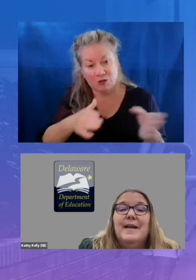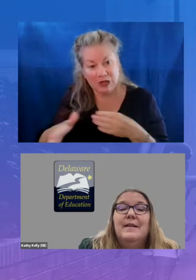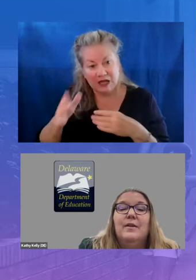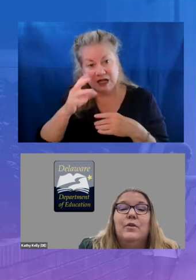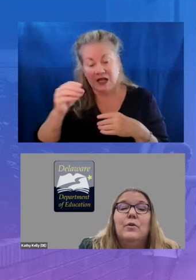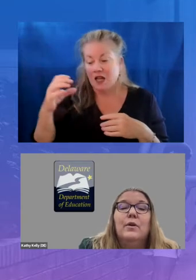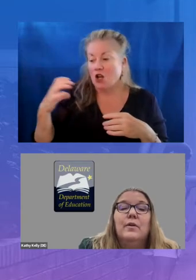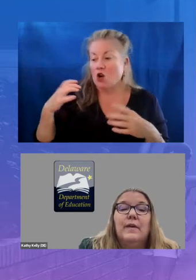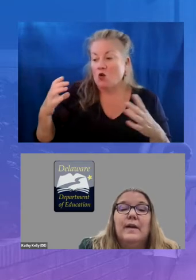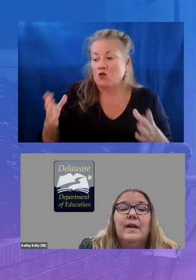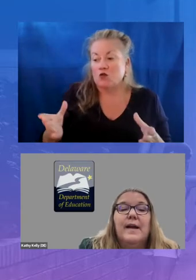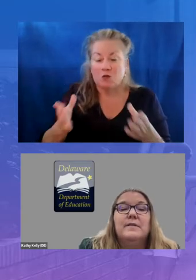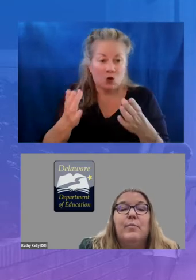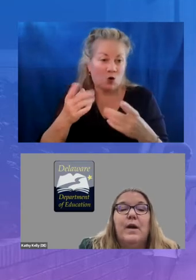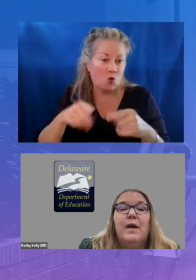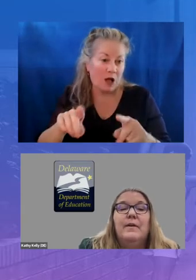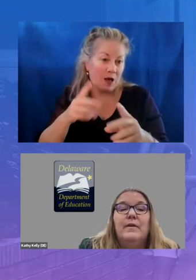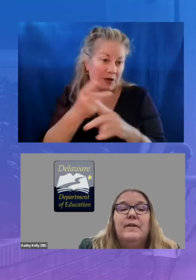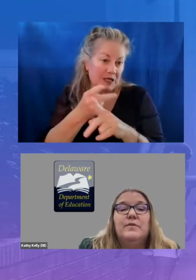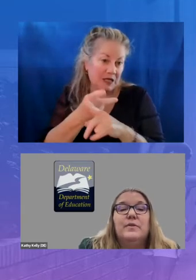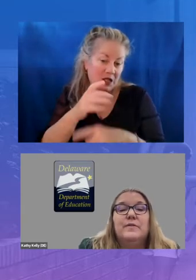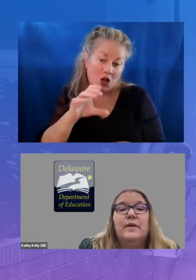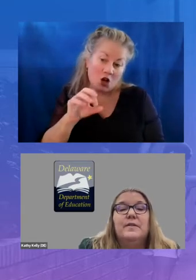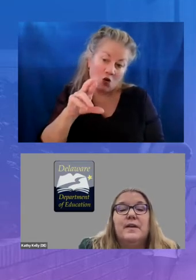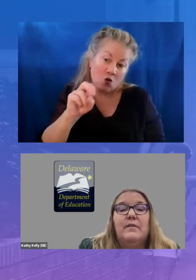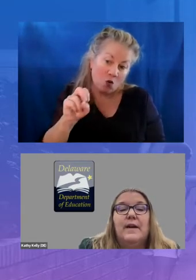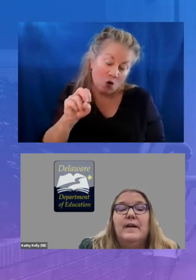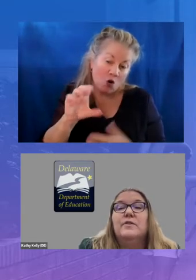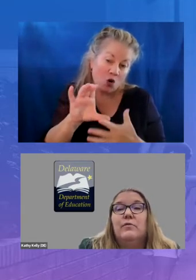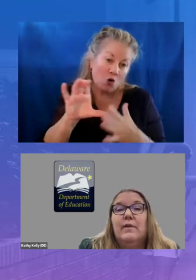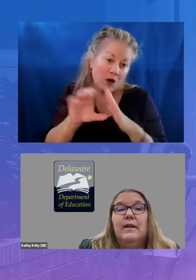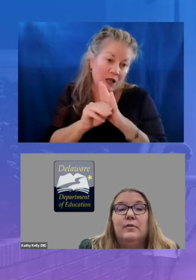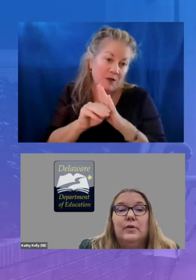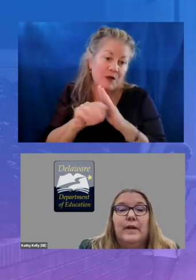their core curricula as a primary resource for accelerating to grade level learning